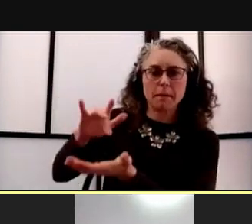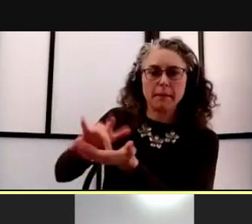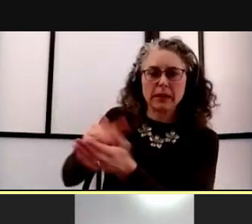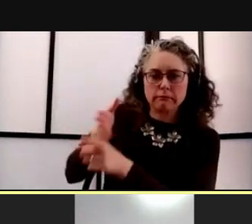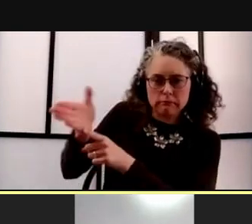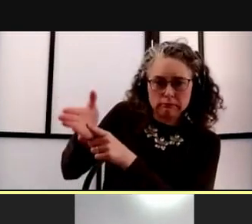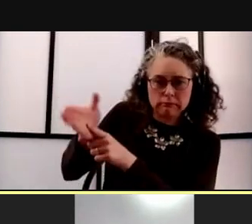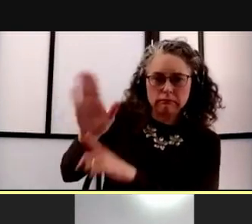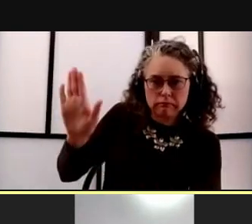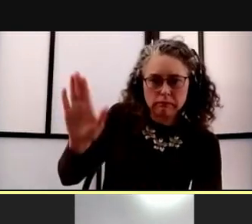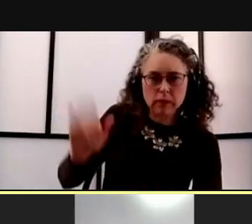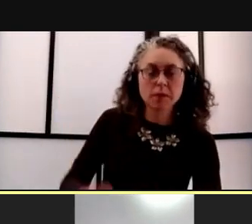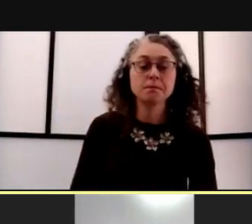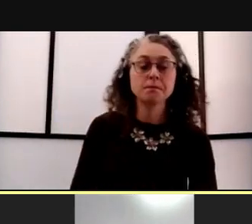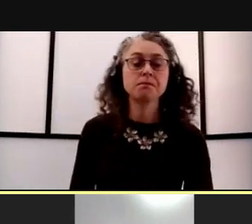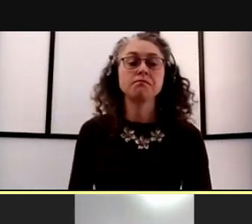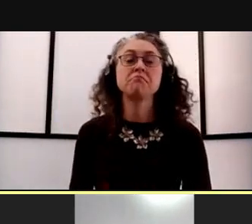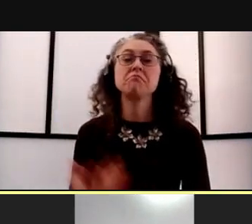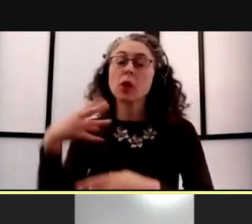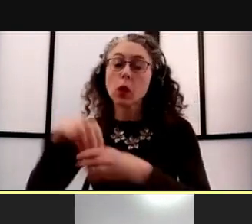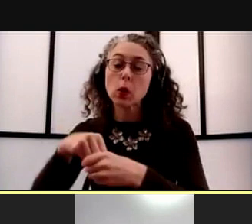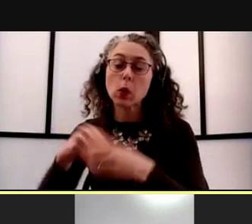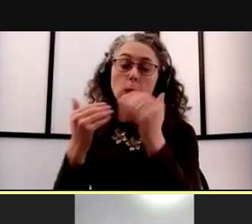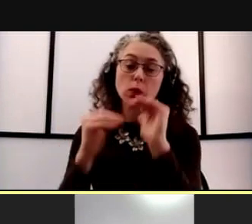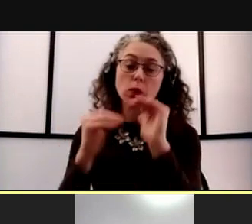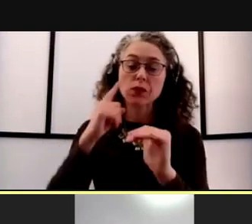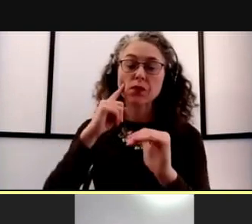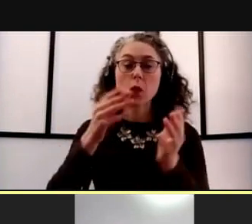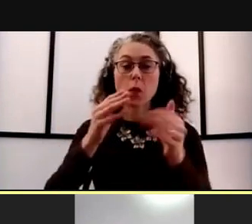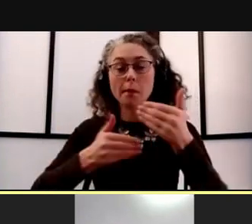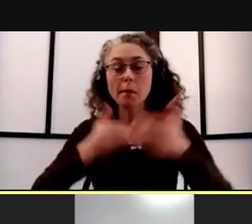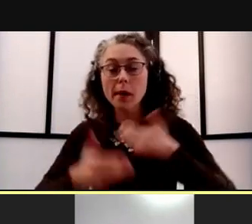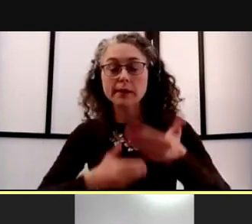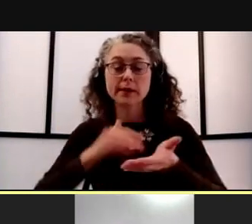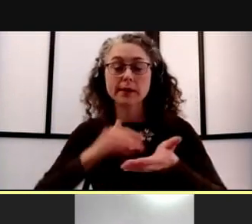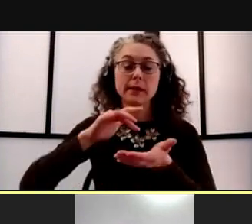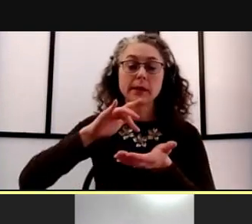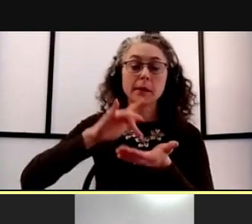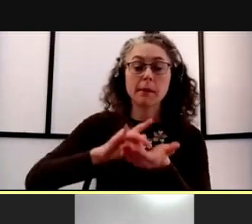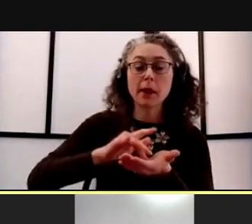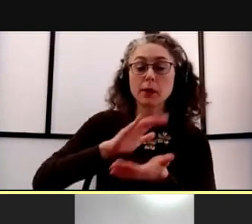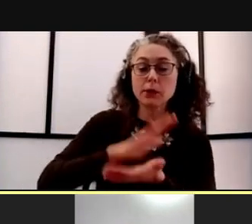So this will include restrictions and approval processes for medical school faculty and staff